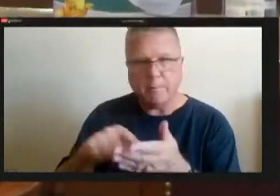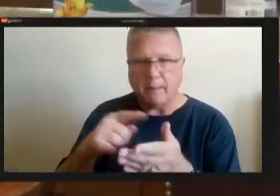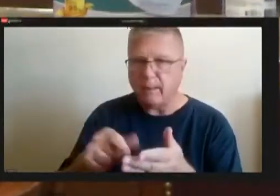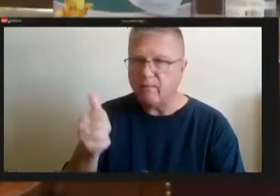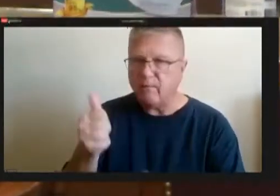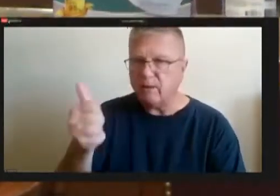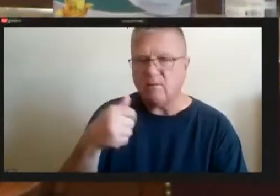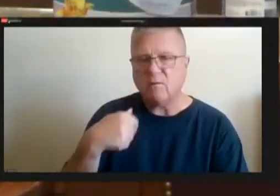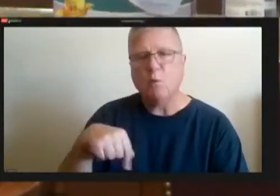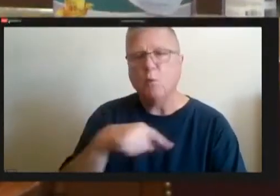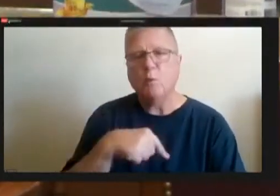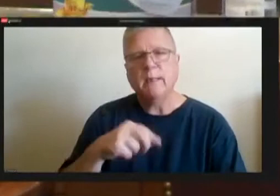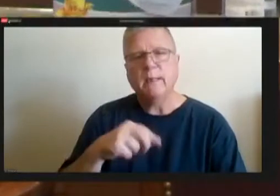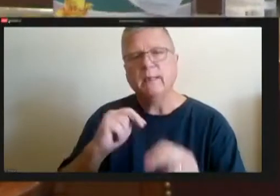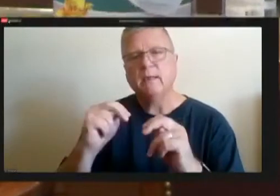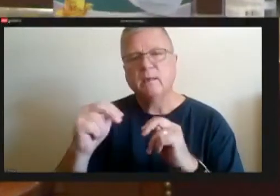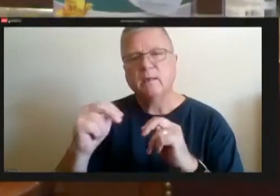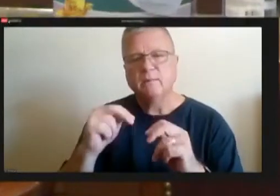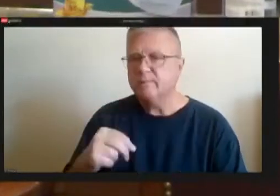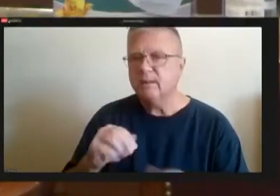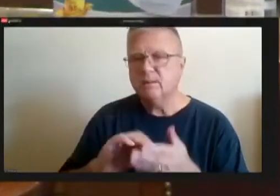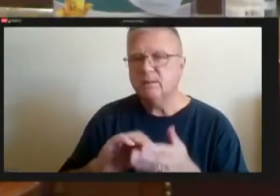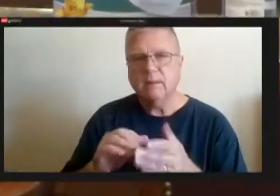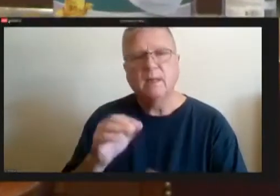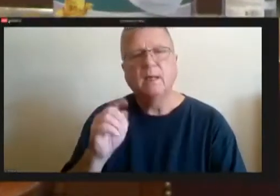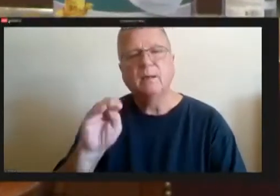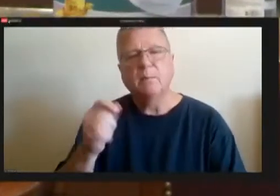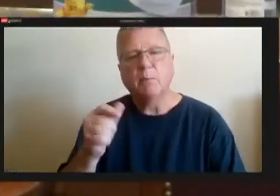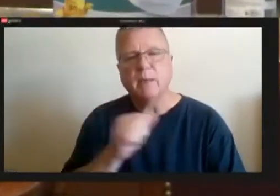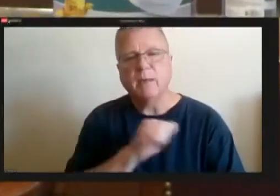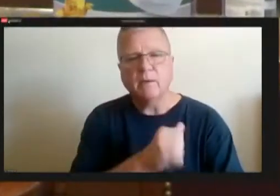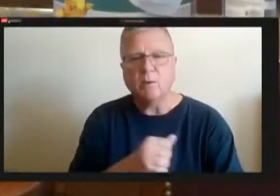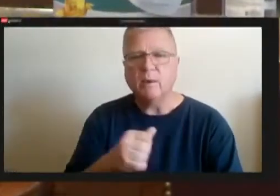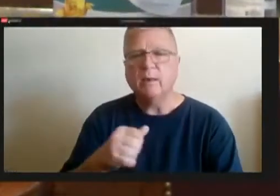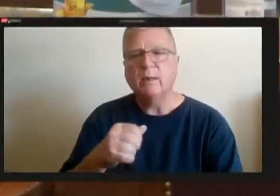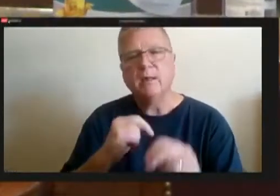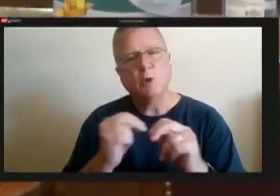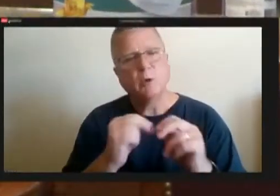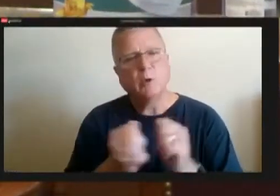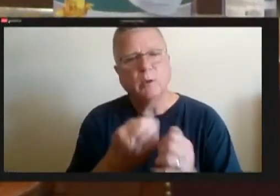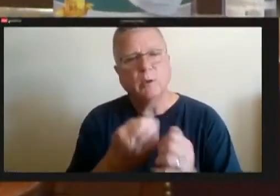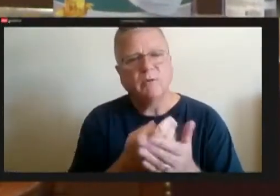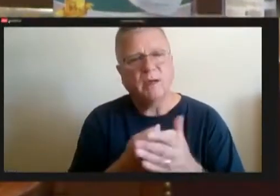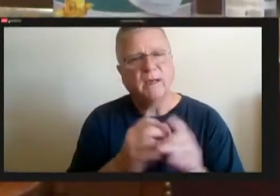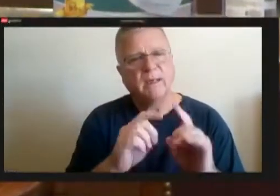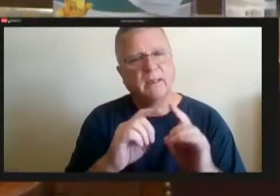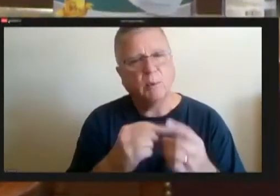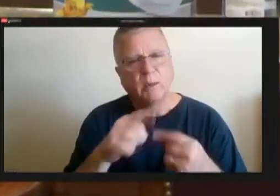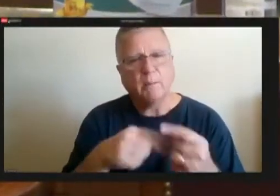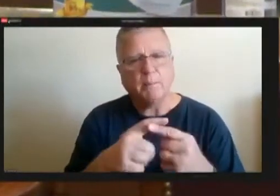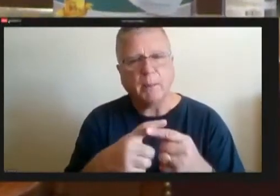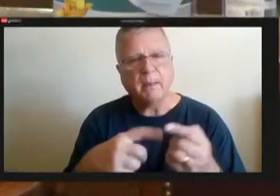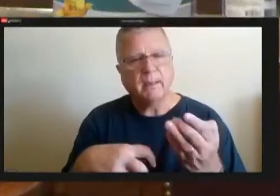Our, I'm sorry, the program to renegotiate with the finance department over the ticket price.